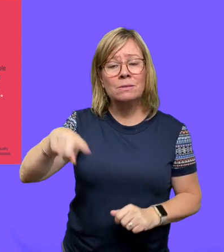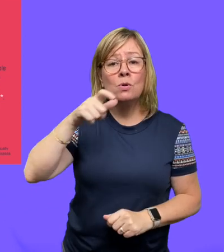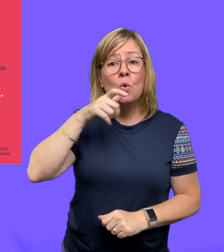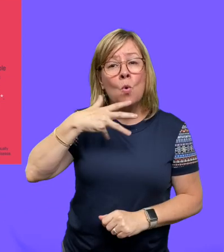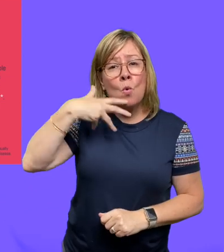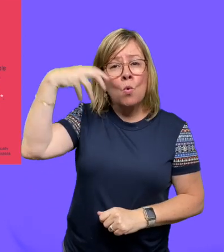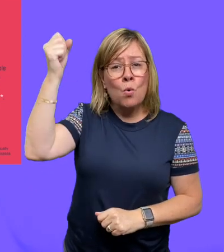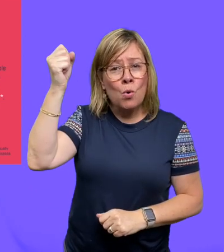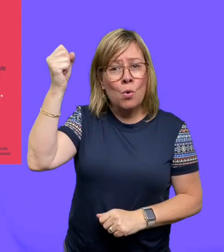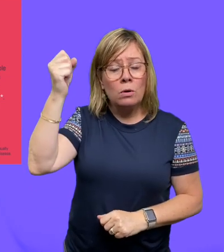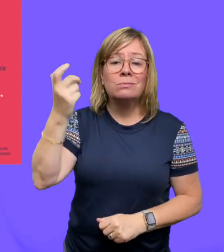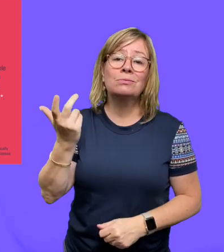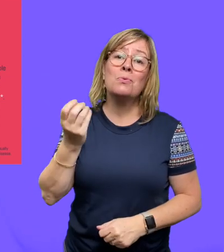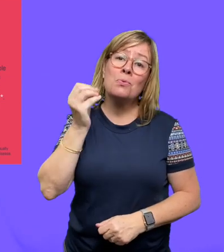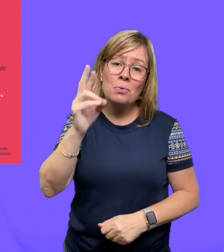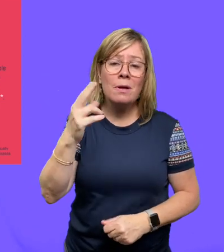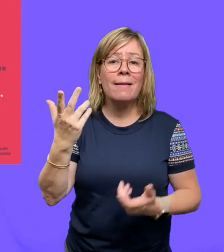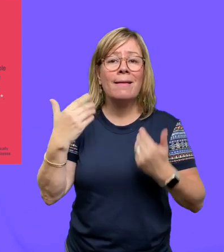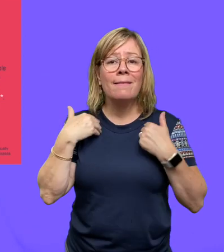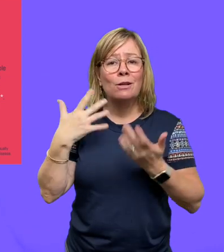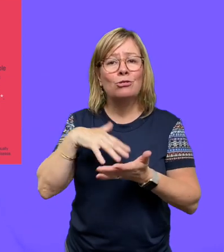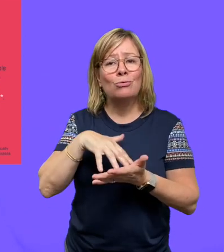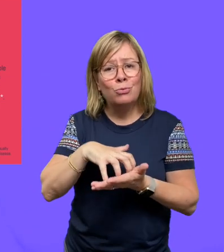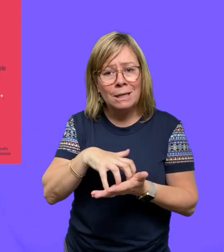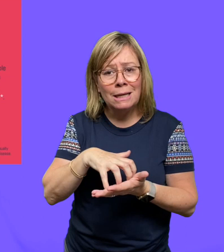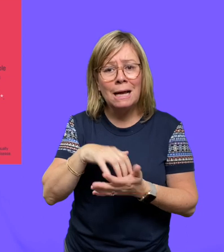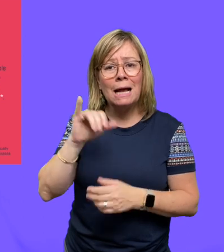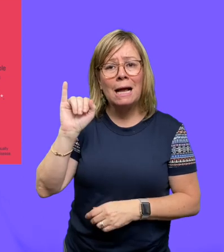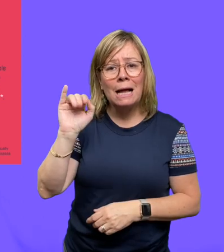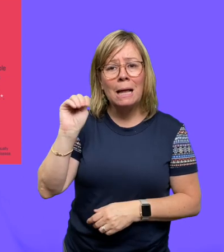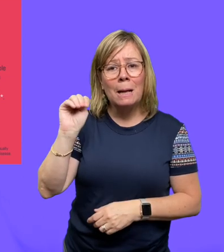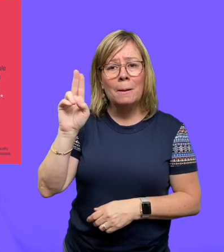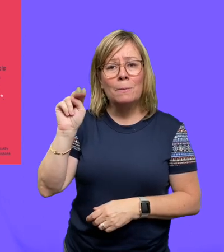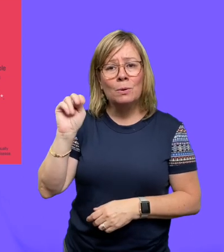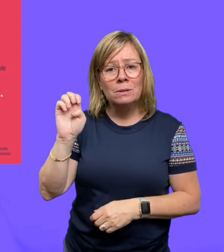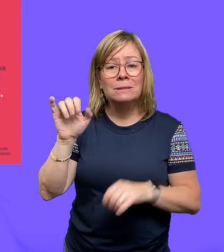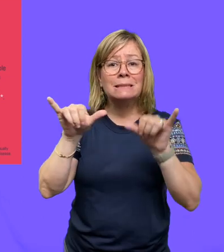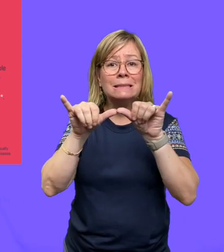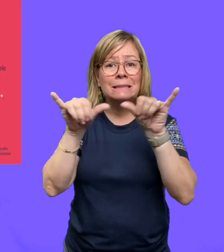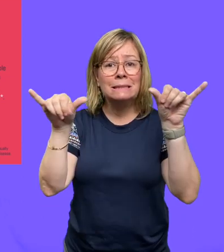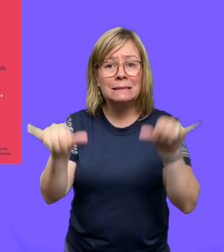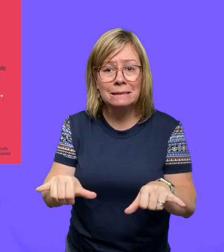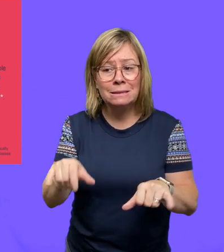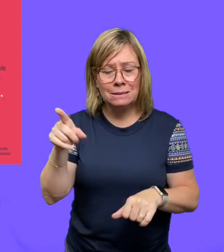Those who are older or maybe have a weakened immune system